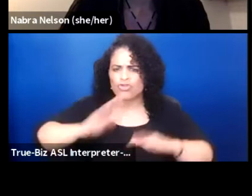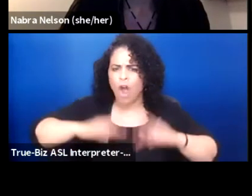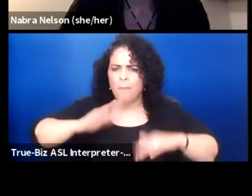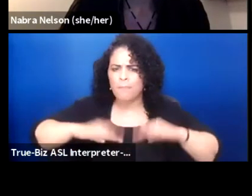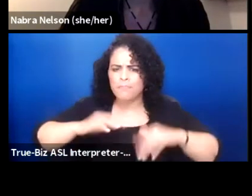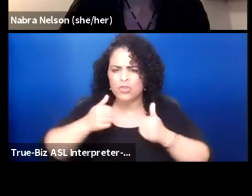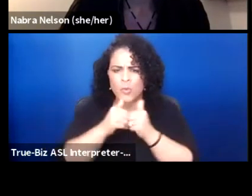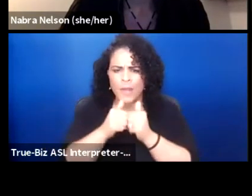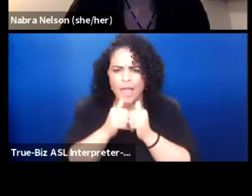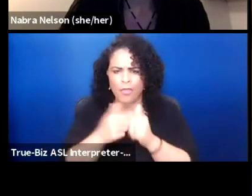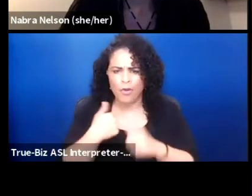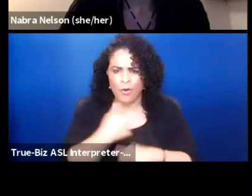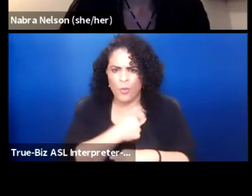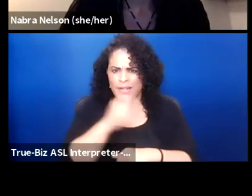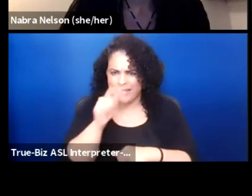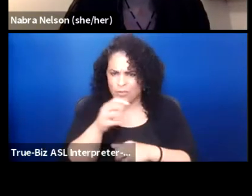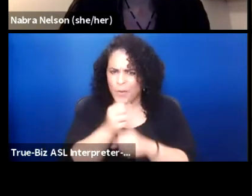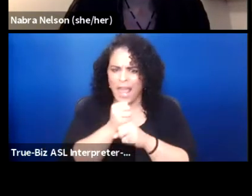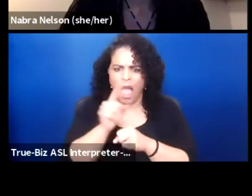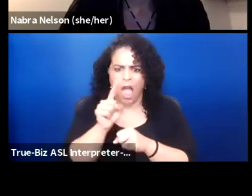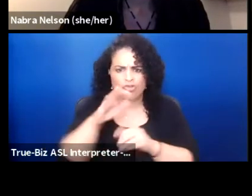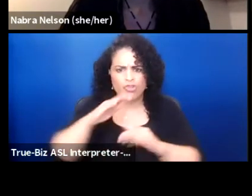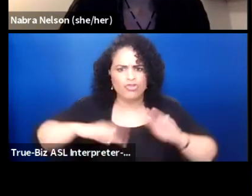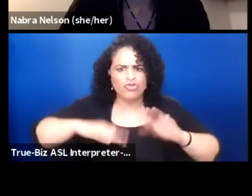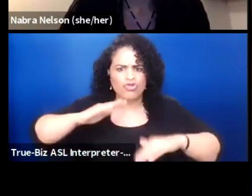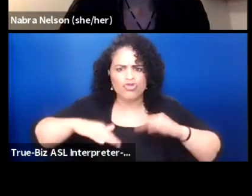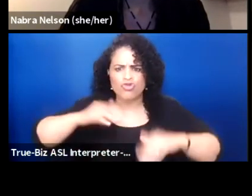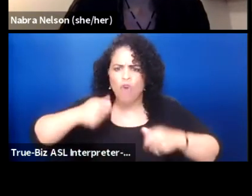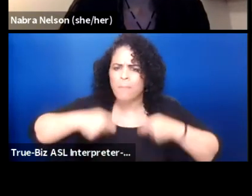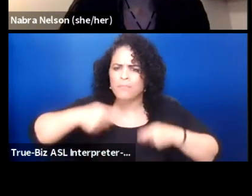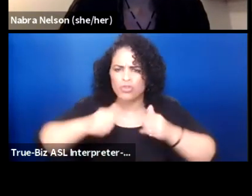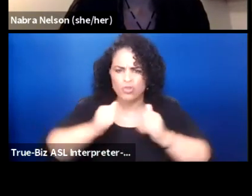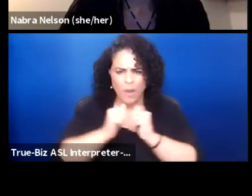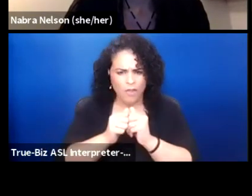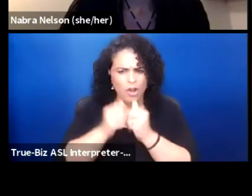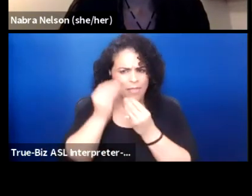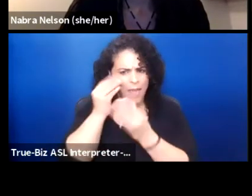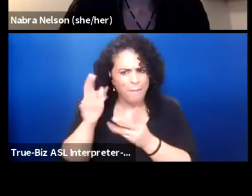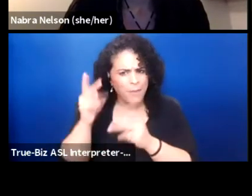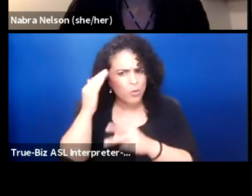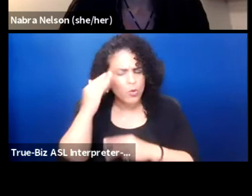We need to get a hundred drums together and let the people know that we're still here."